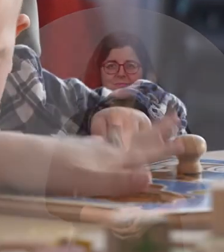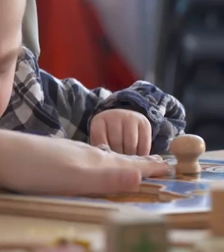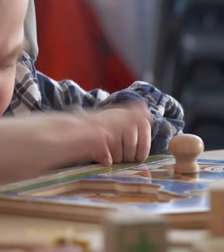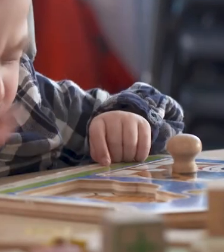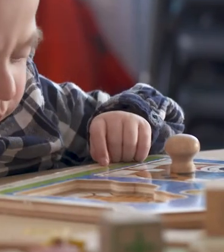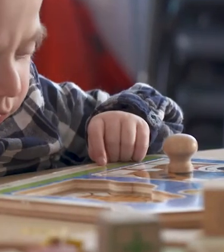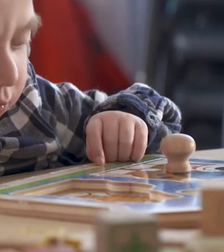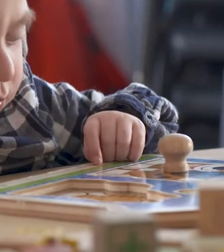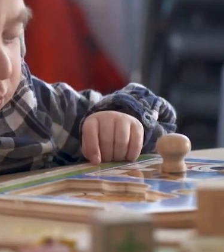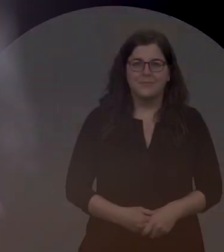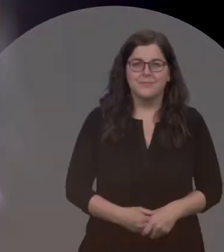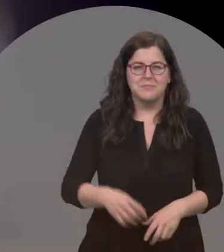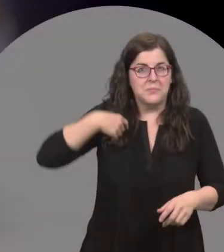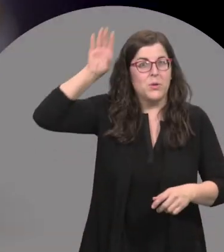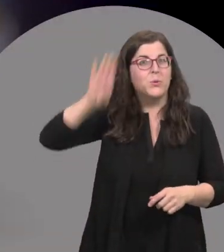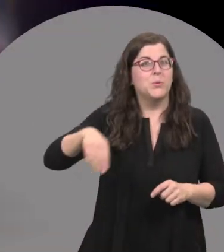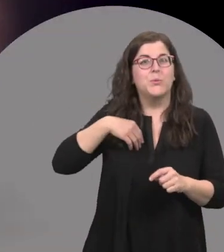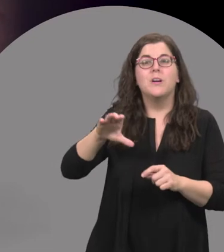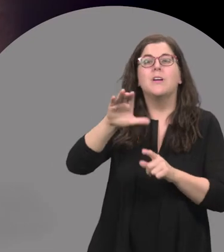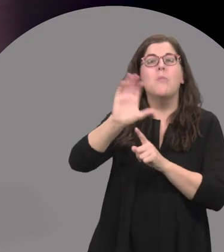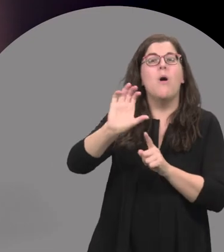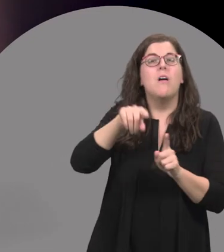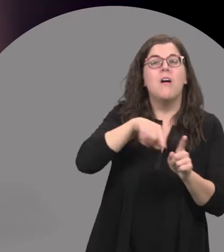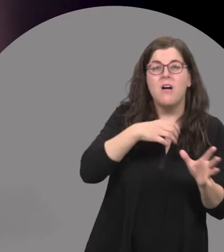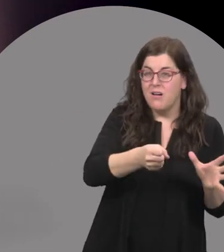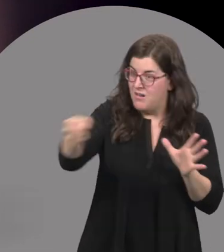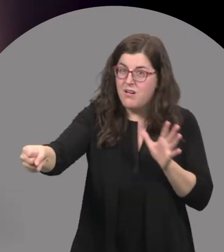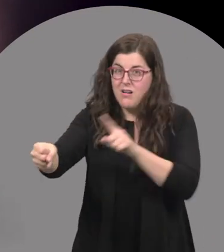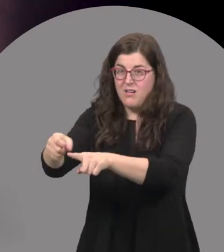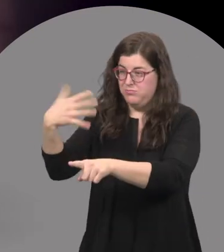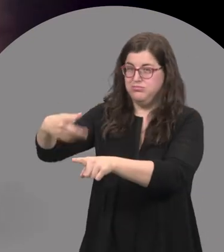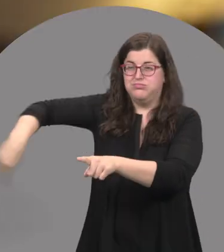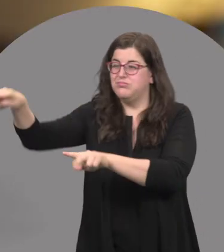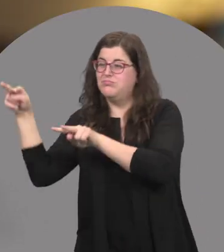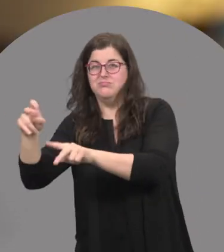Bobby: Knowing that Cameron and our family is a priority